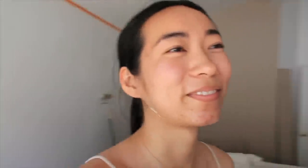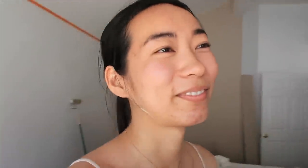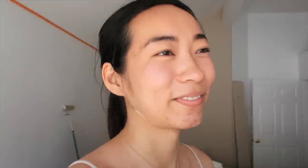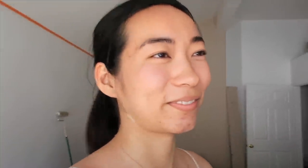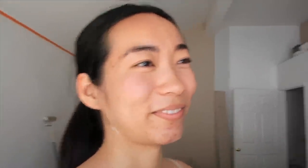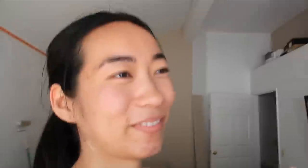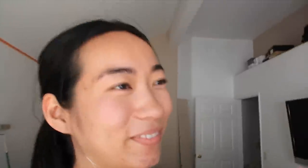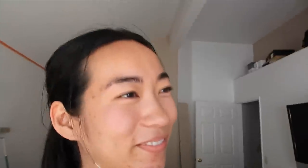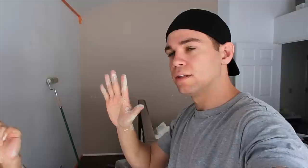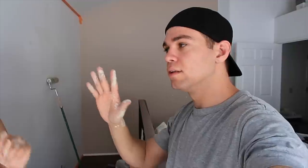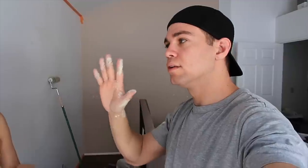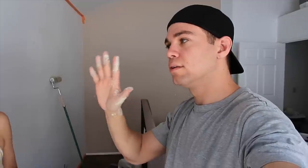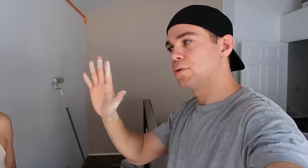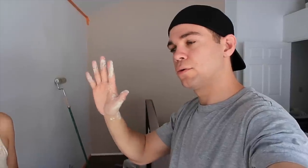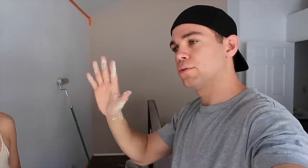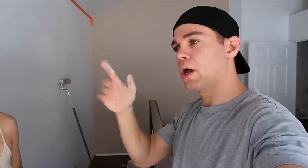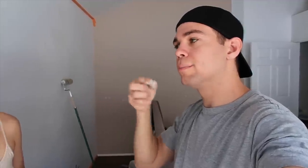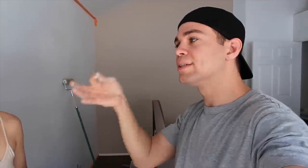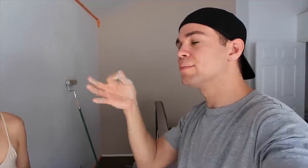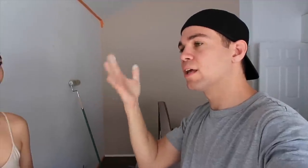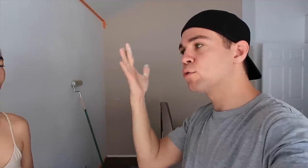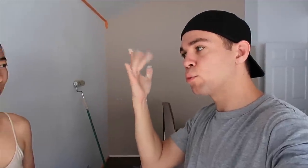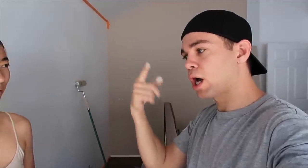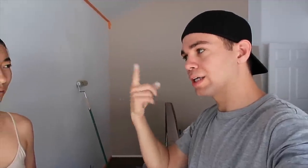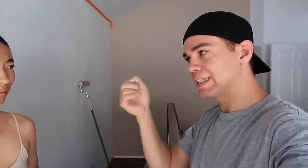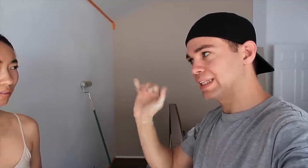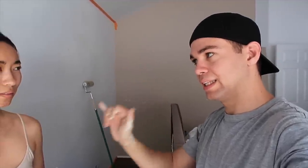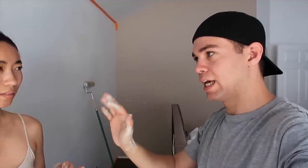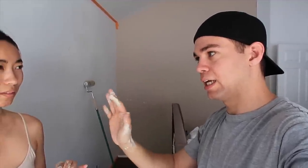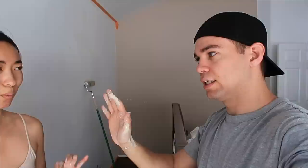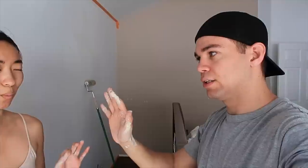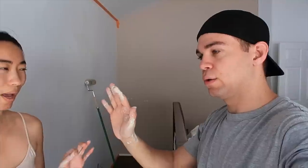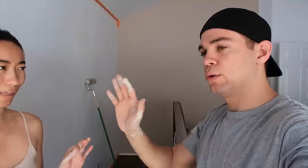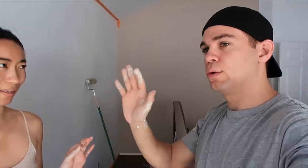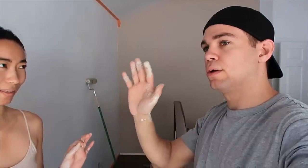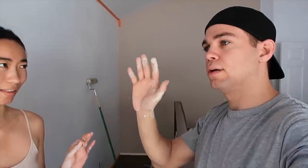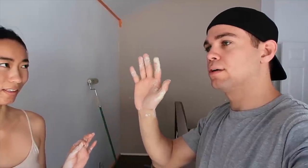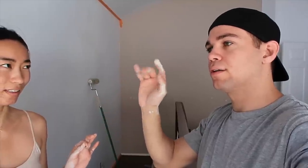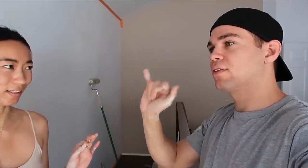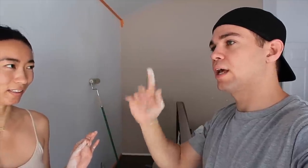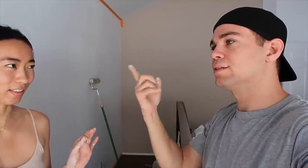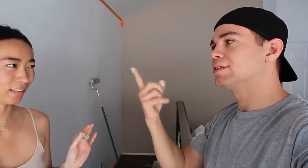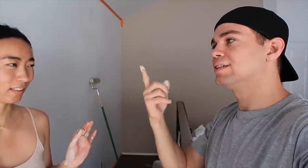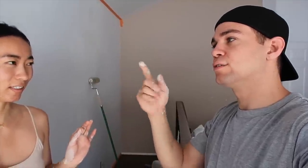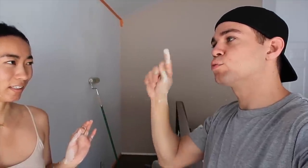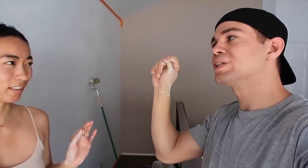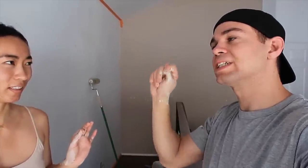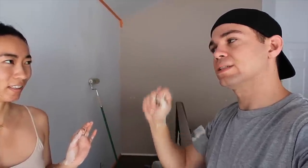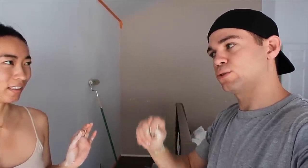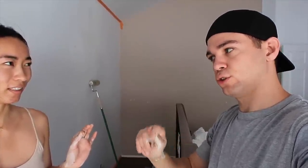R: wait wait wait Hold on Holdon let me explain why I did that E: why?! R: That's just tradition